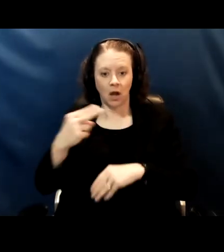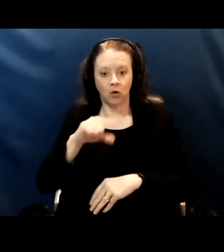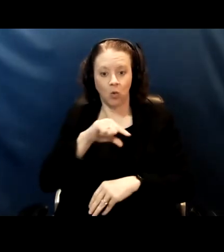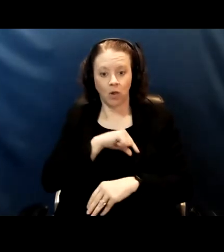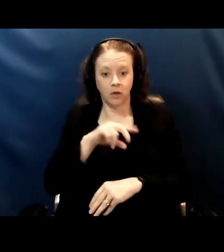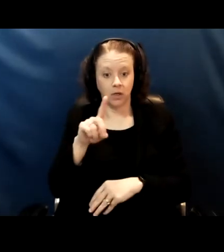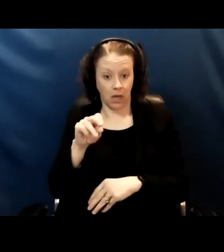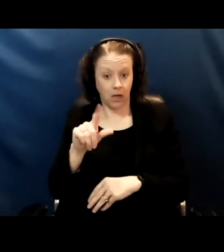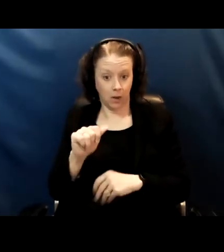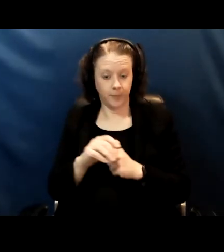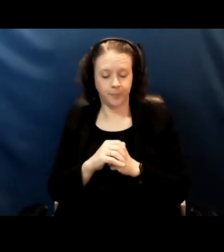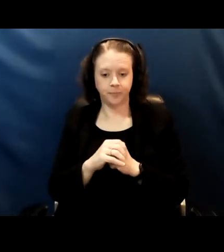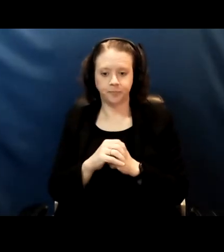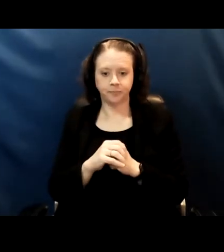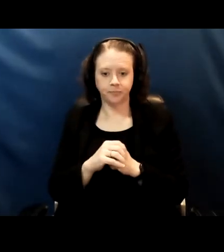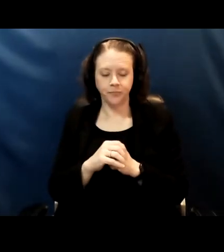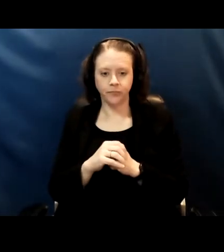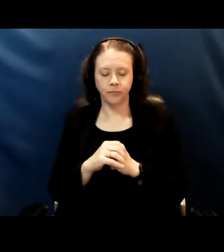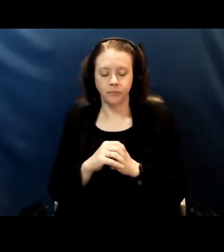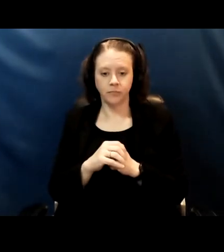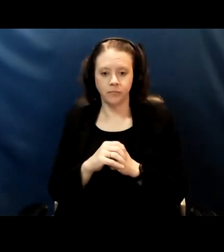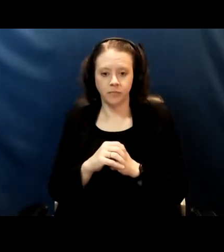And what was found is that